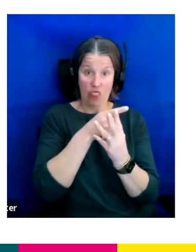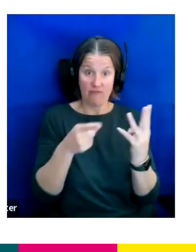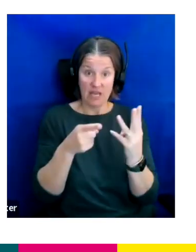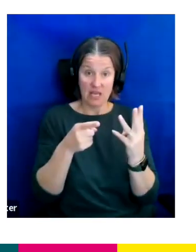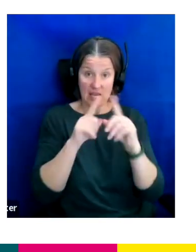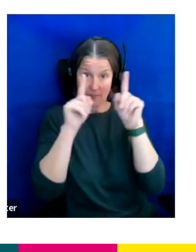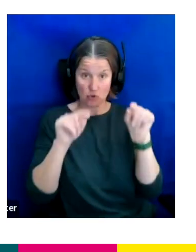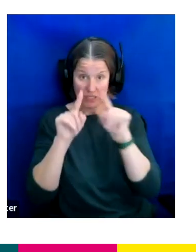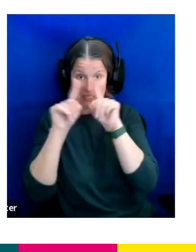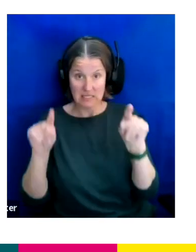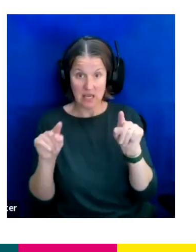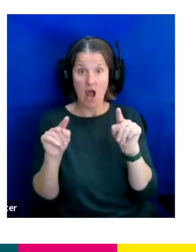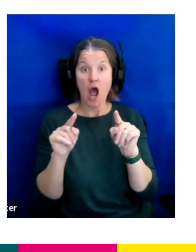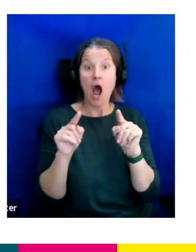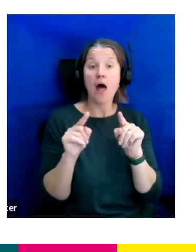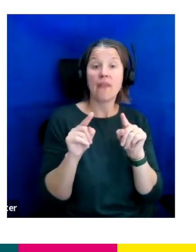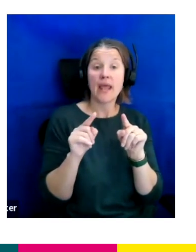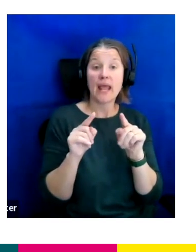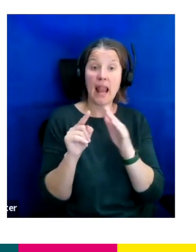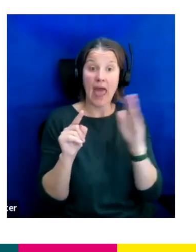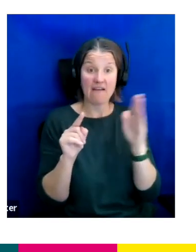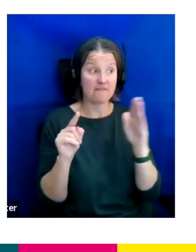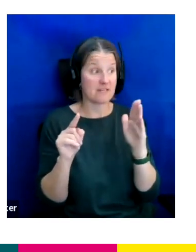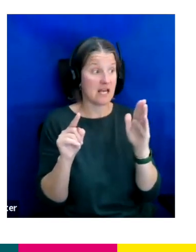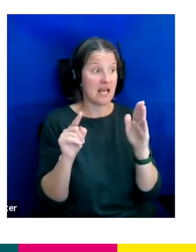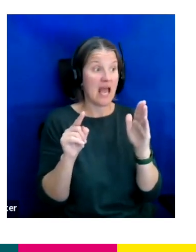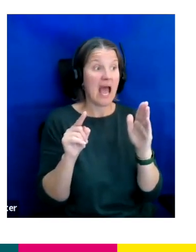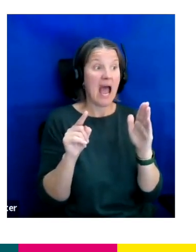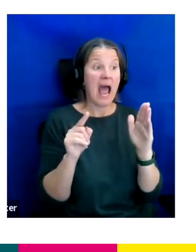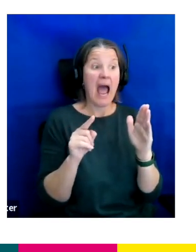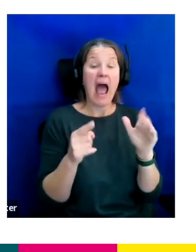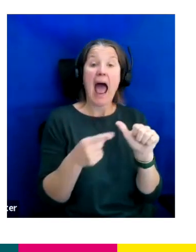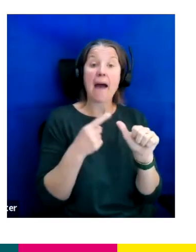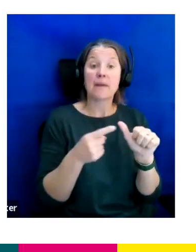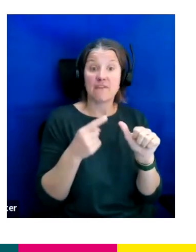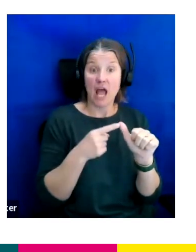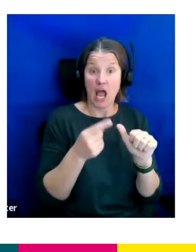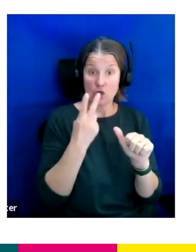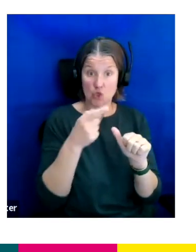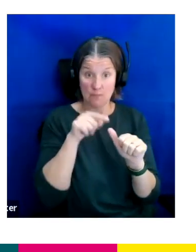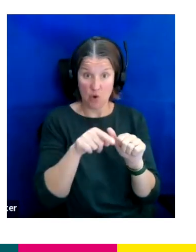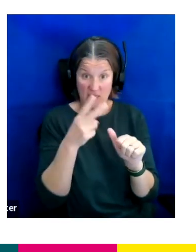We've got Amplify 2.0, which we are extremely excited about. Excited is our favourite word within the team.